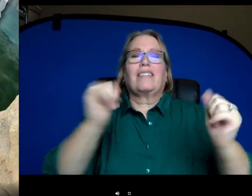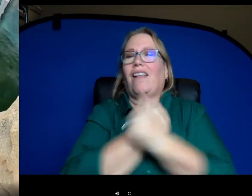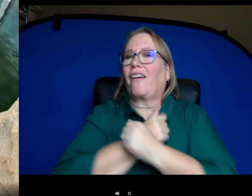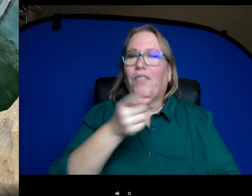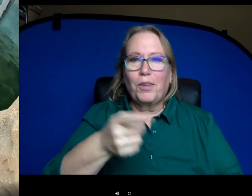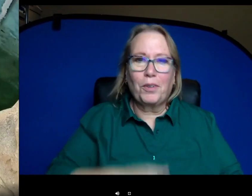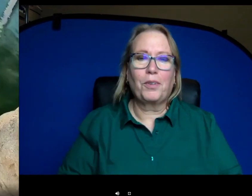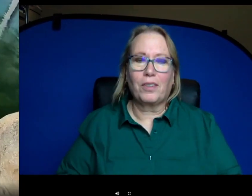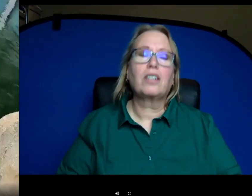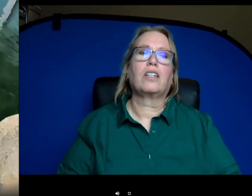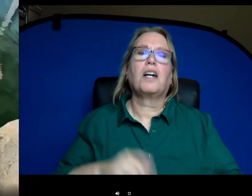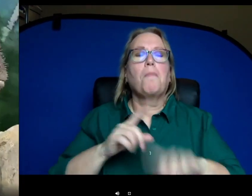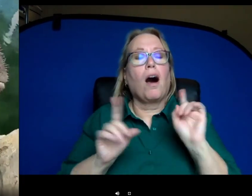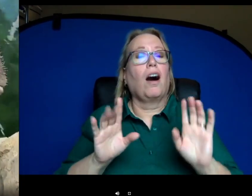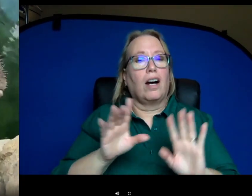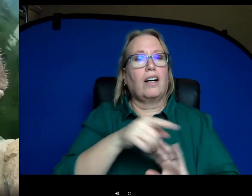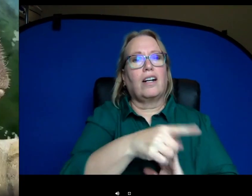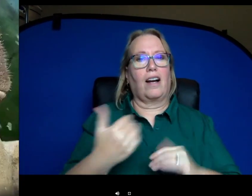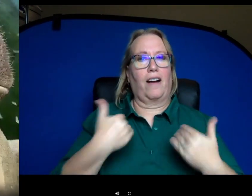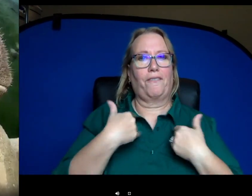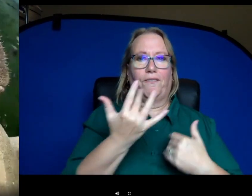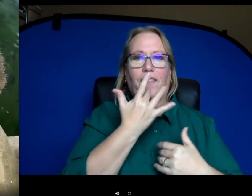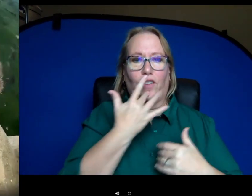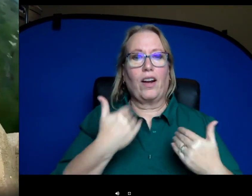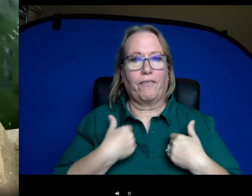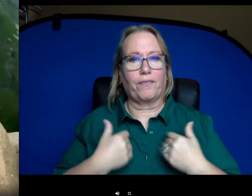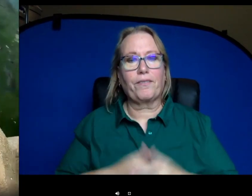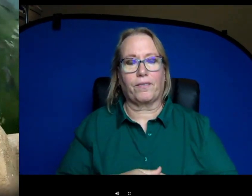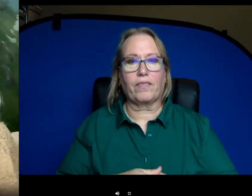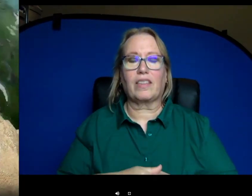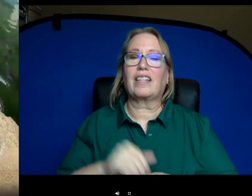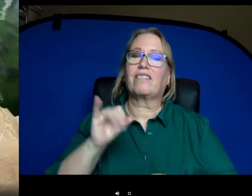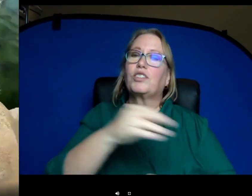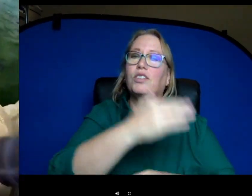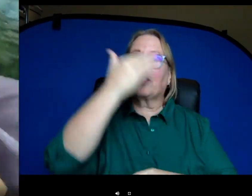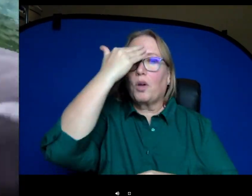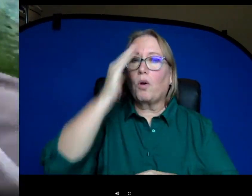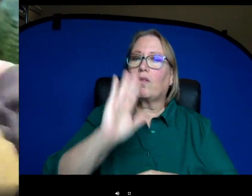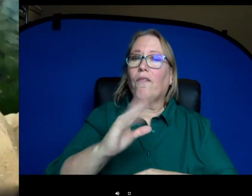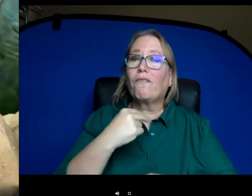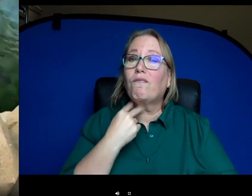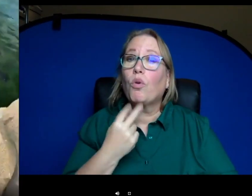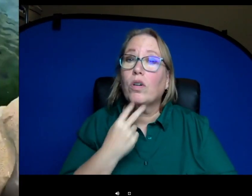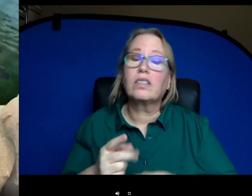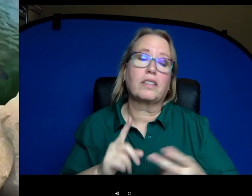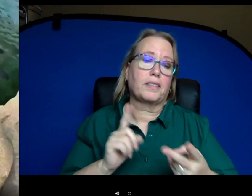favorites as far as she knows certain people by their voice and by sight and